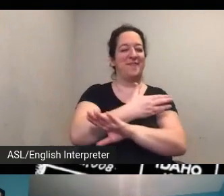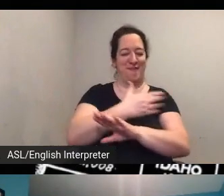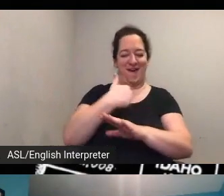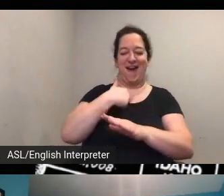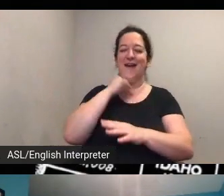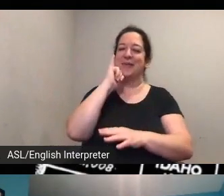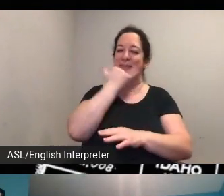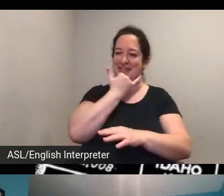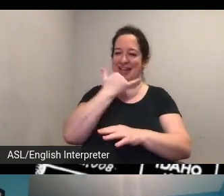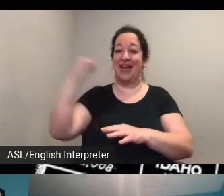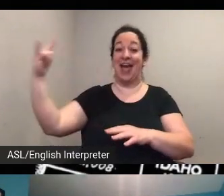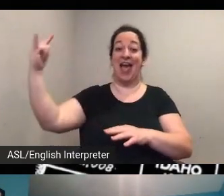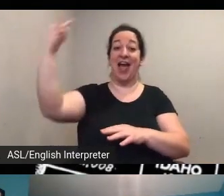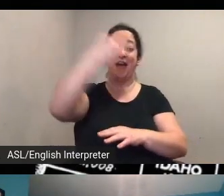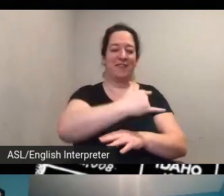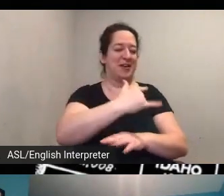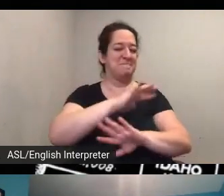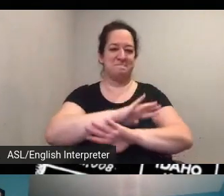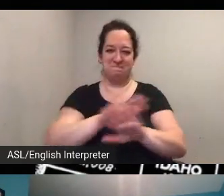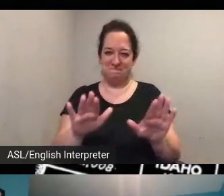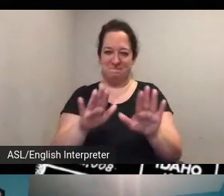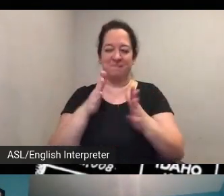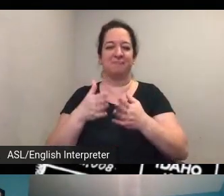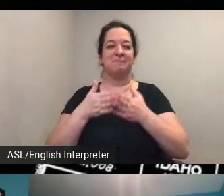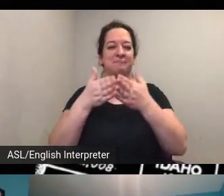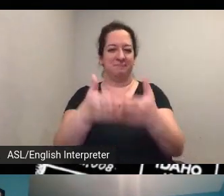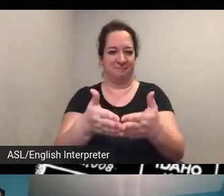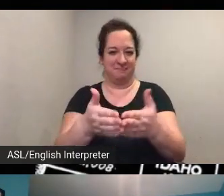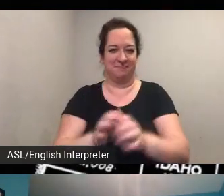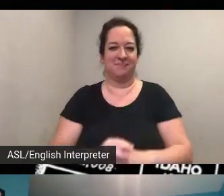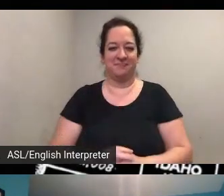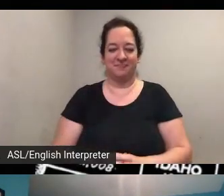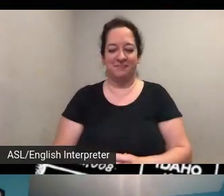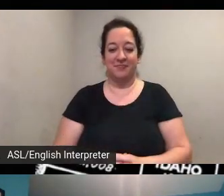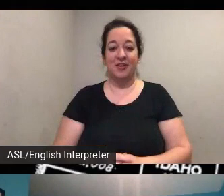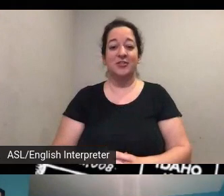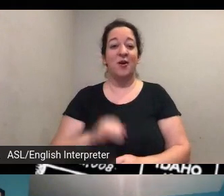fantastic um so we also have a response from kate wilkinson